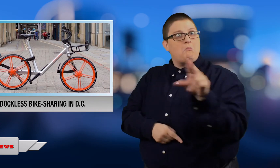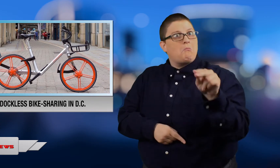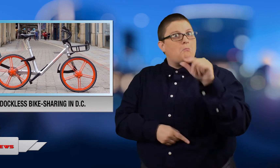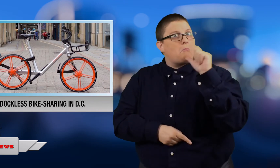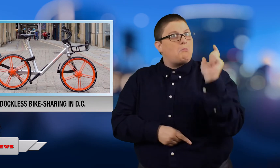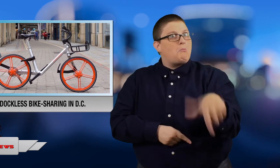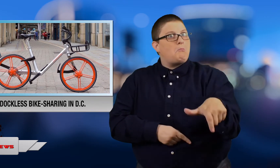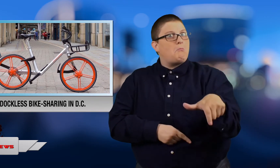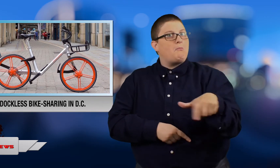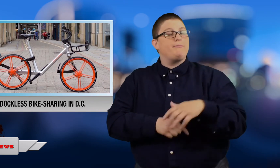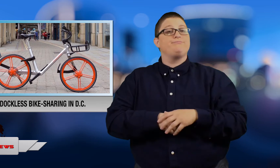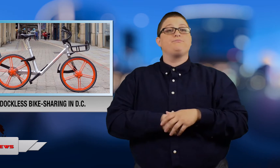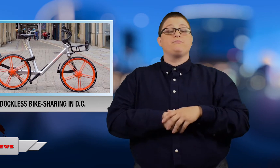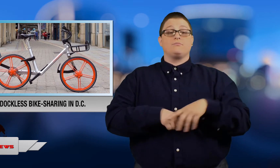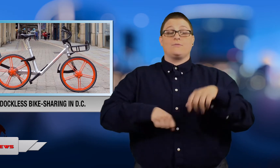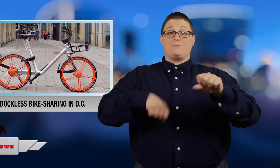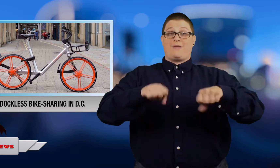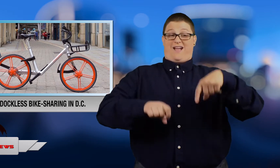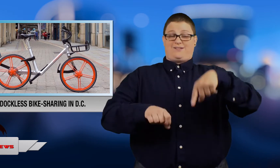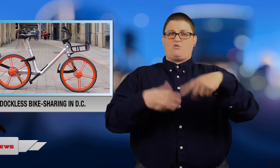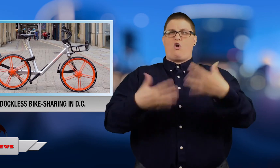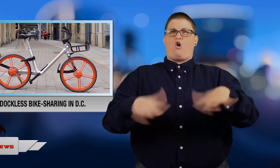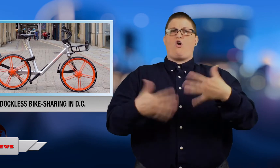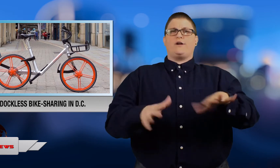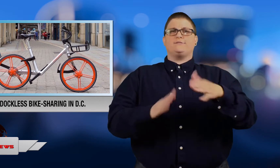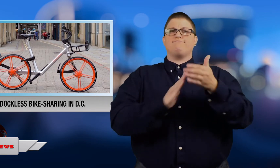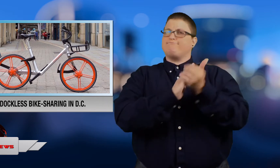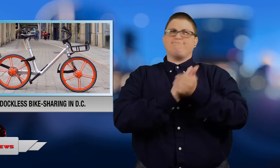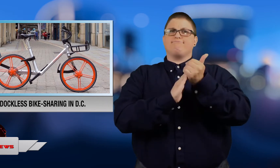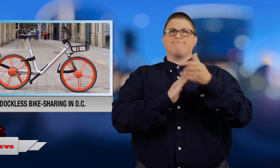These bikes are tracked and locked using the bike company's